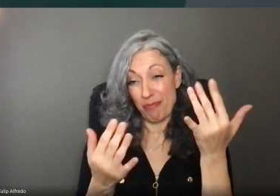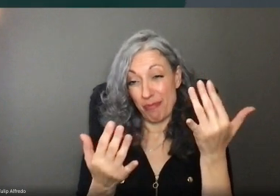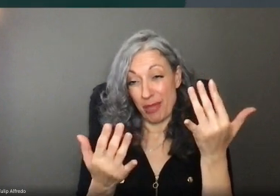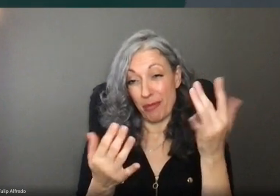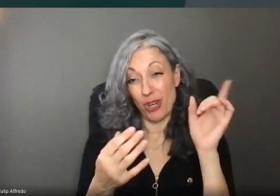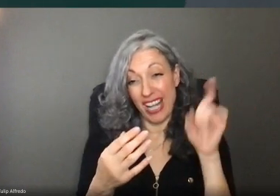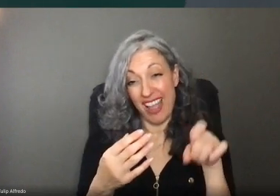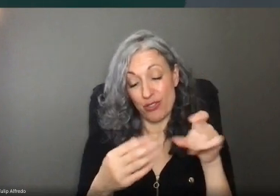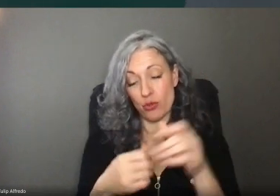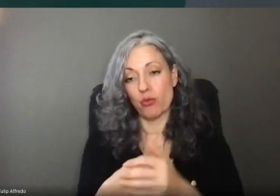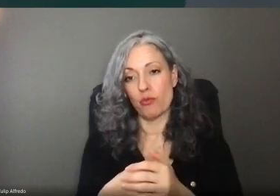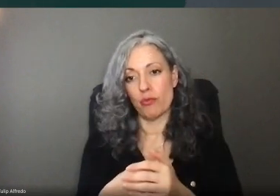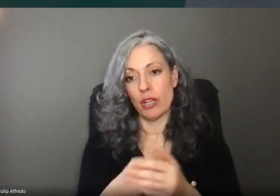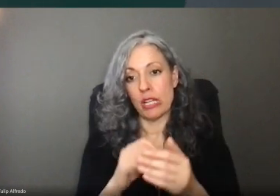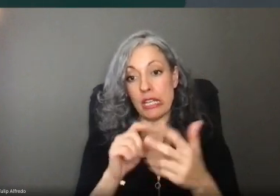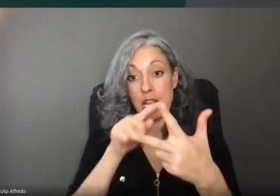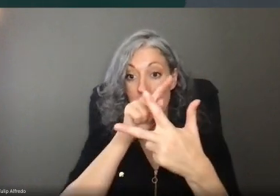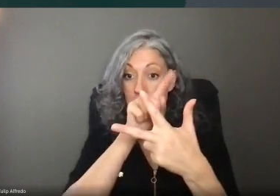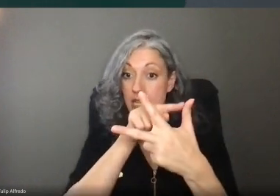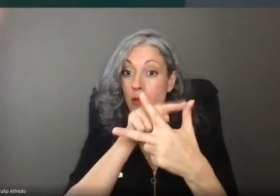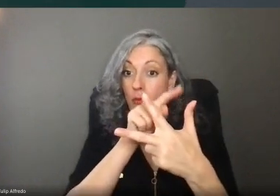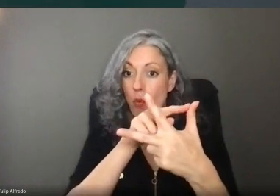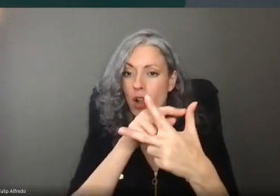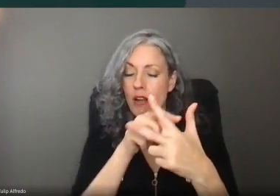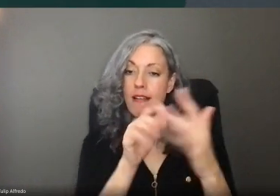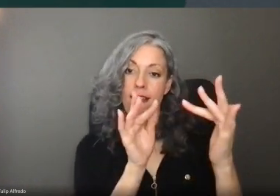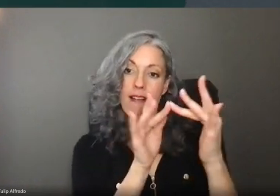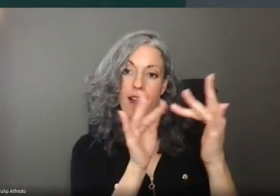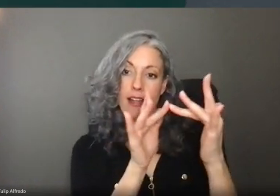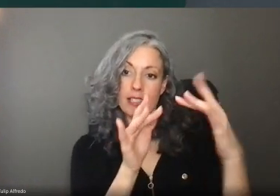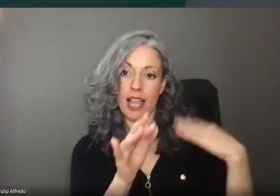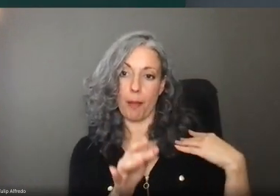Step one: Notify your employer and gather the information you will need to apply.